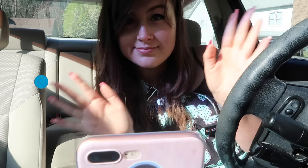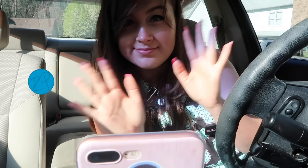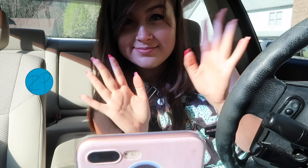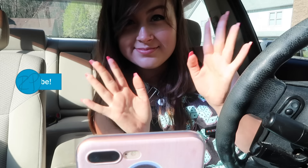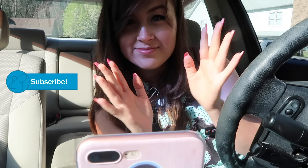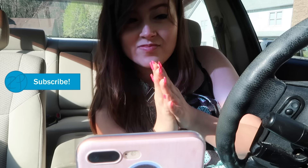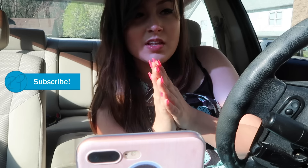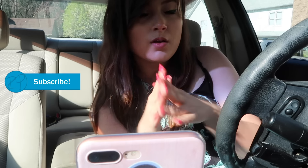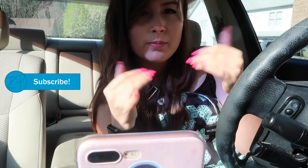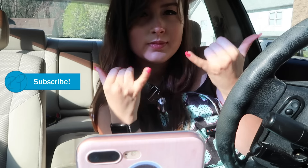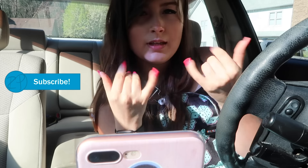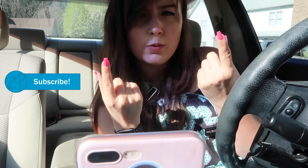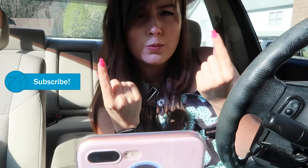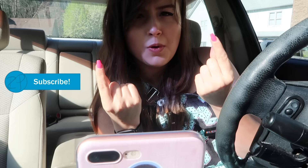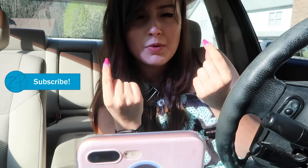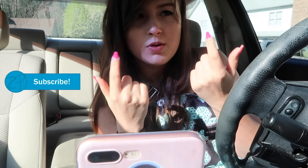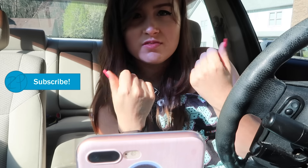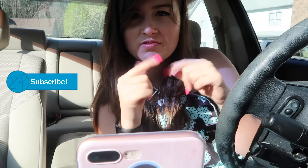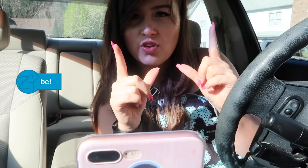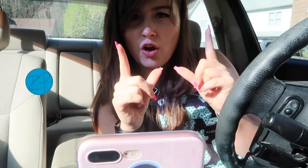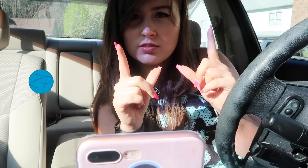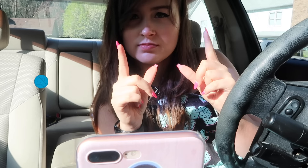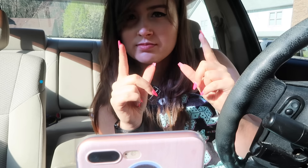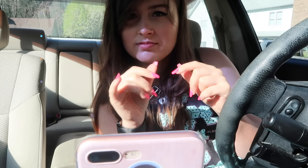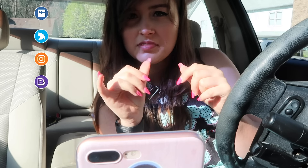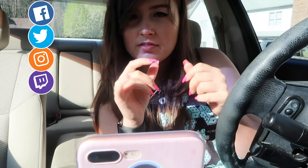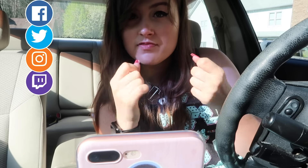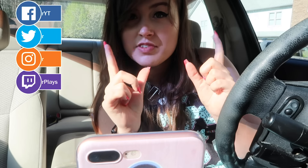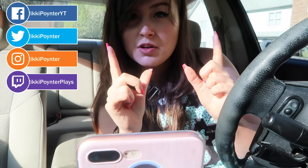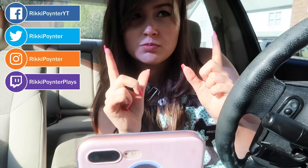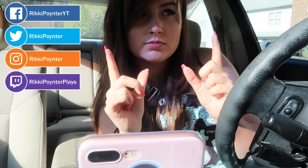Hello I'm doing a vlog type video today.